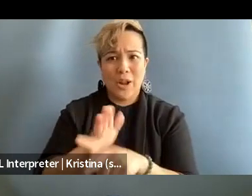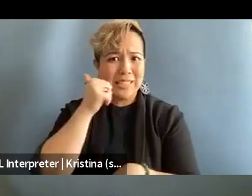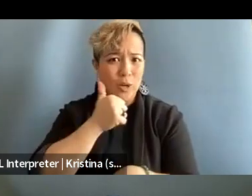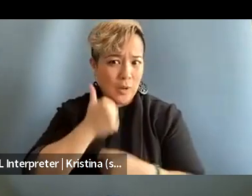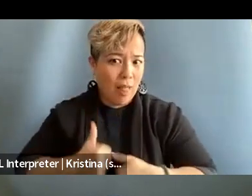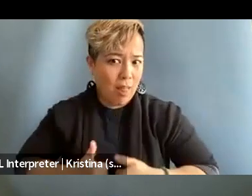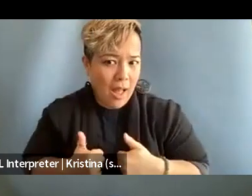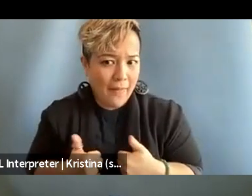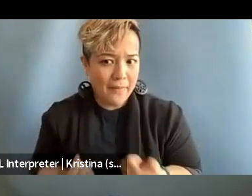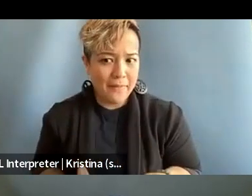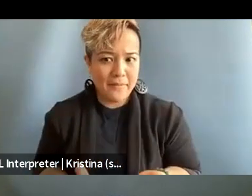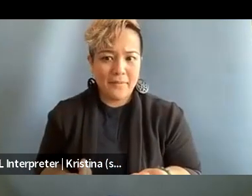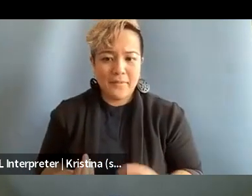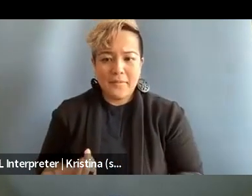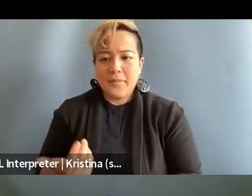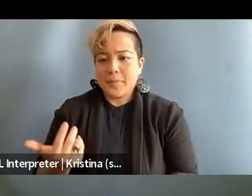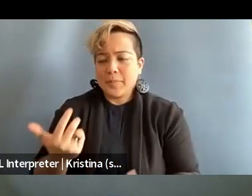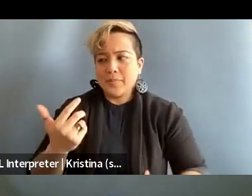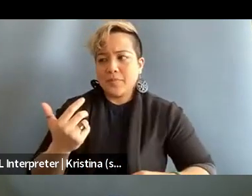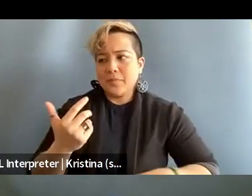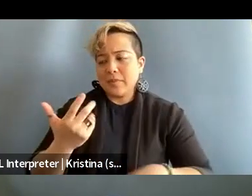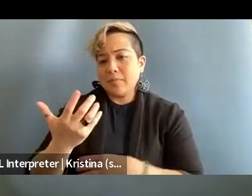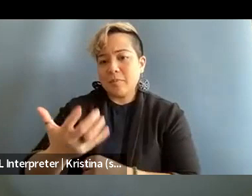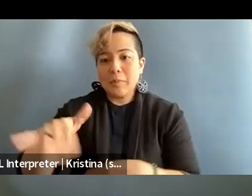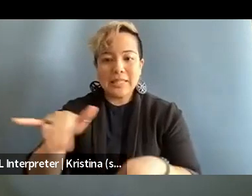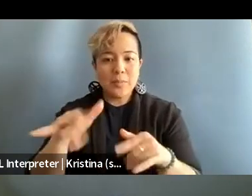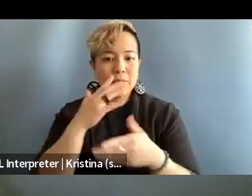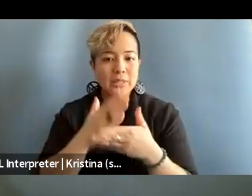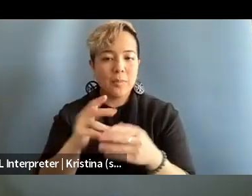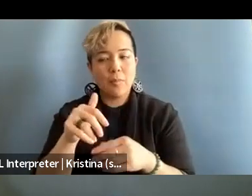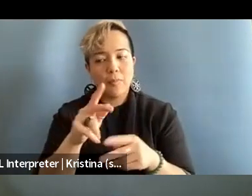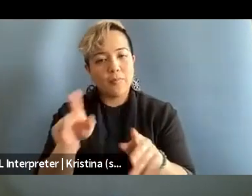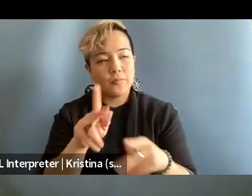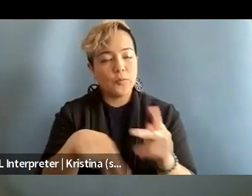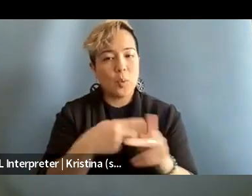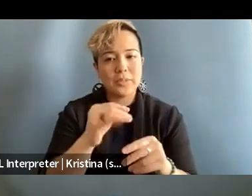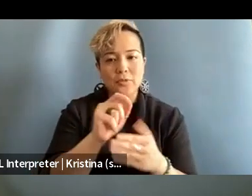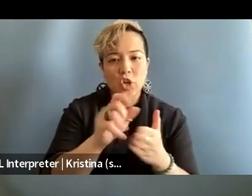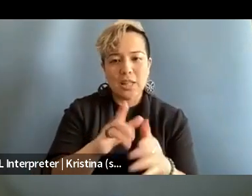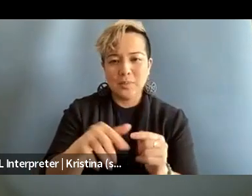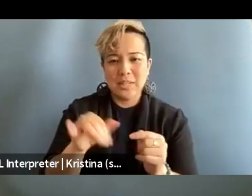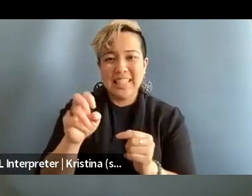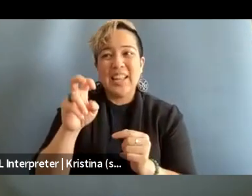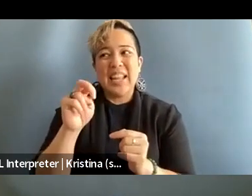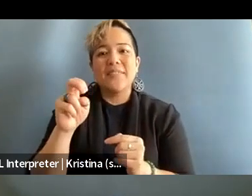in a way that is, you know, maybe similar for some other forms of journalism but seems like very, it's even harder to get away from.